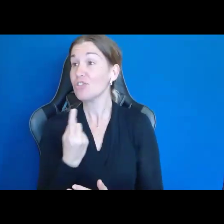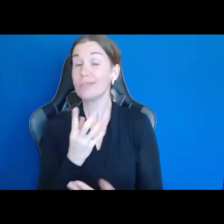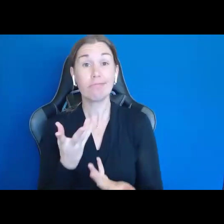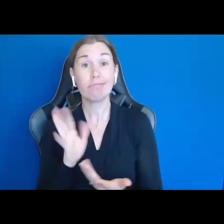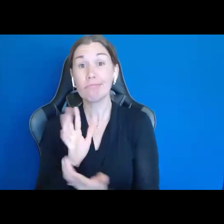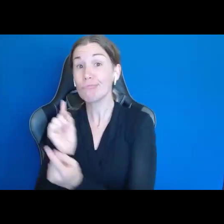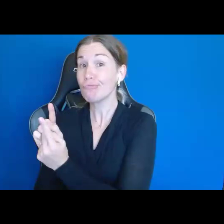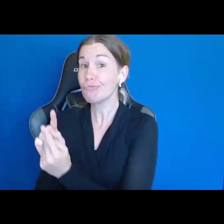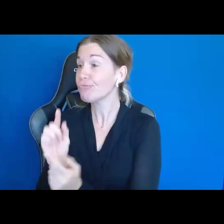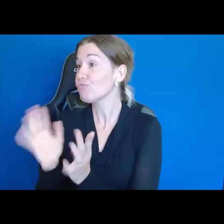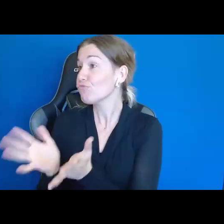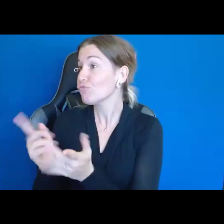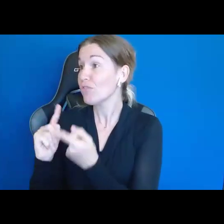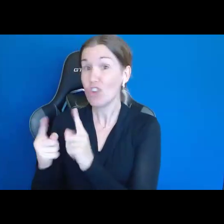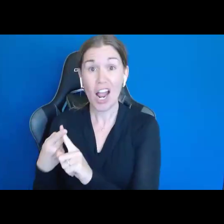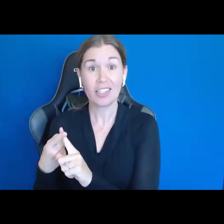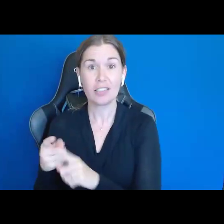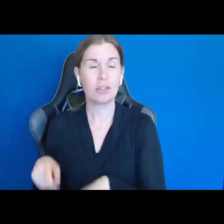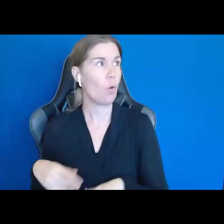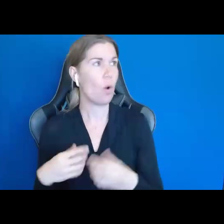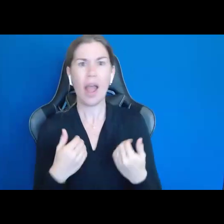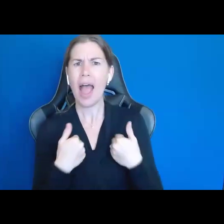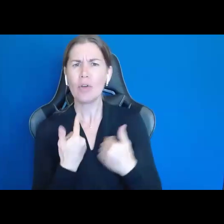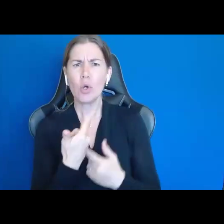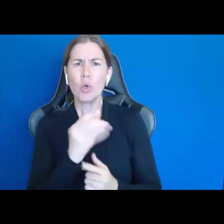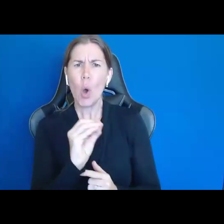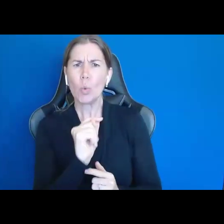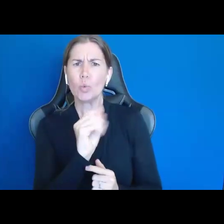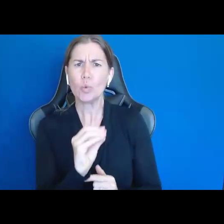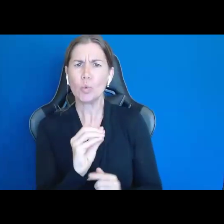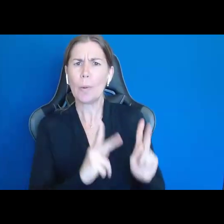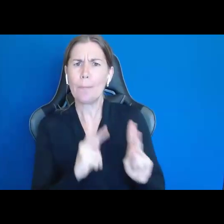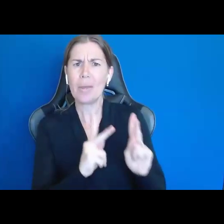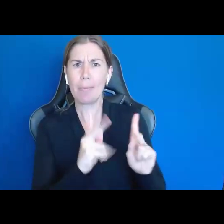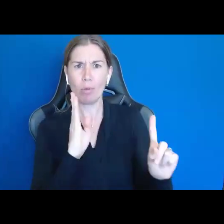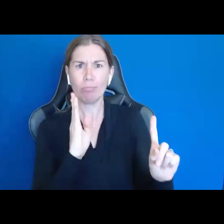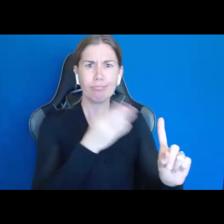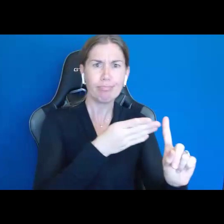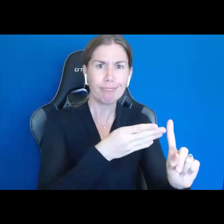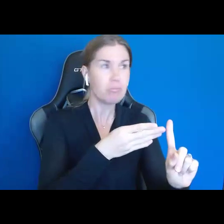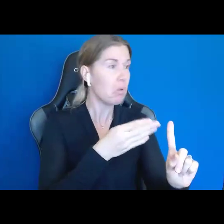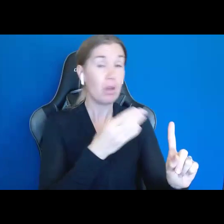Some of us have what I call go to people. Like, I go to a certain friend with financial questions.